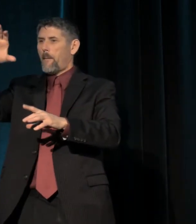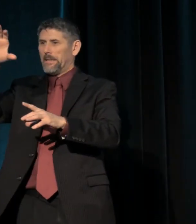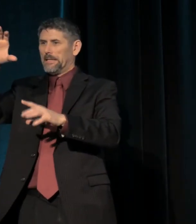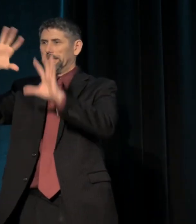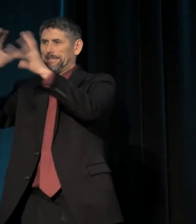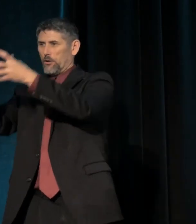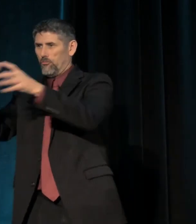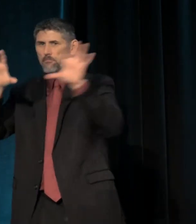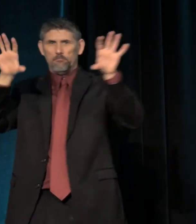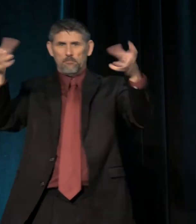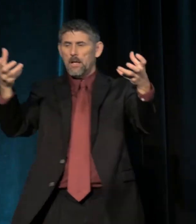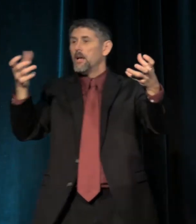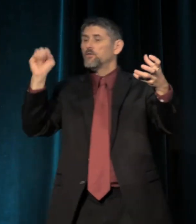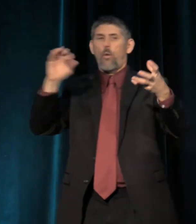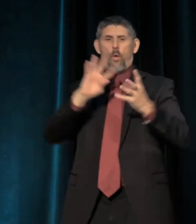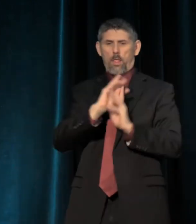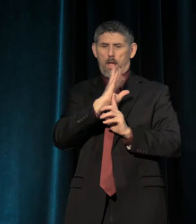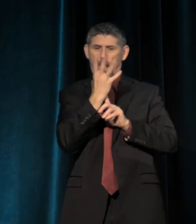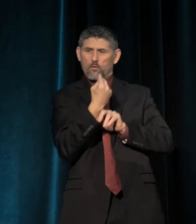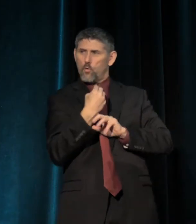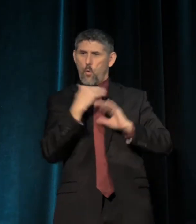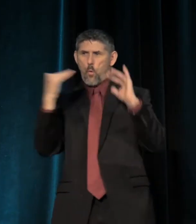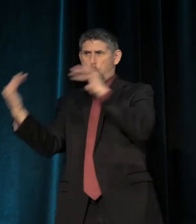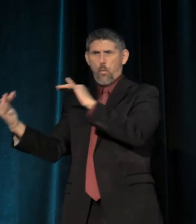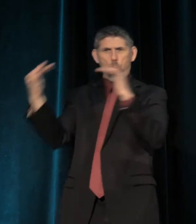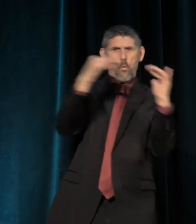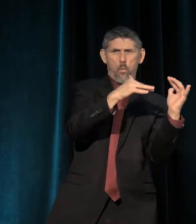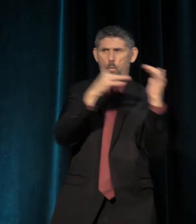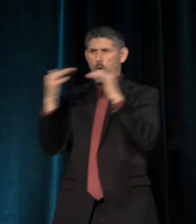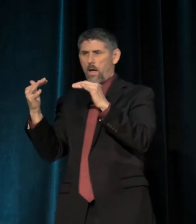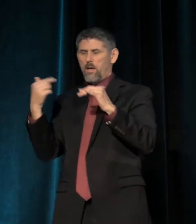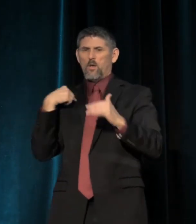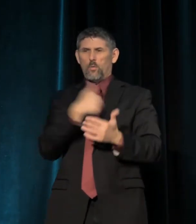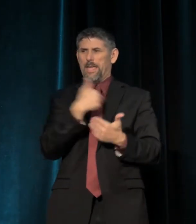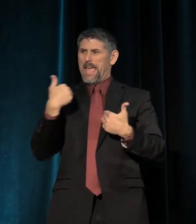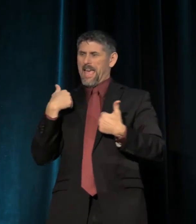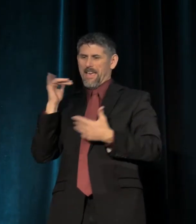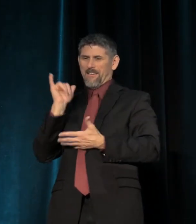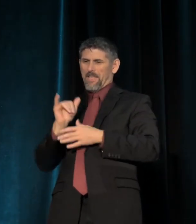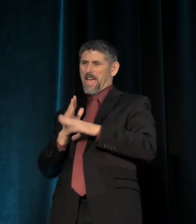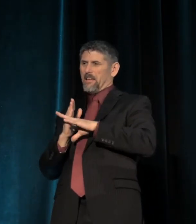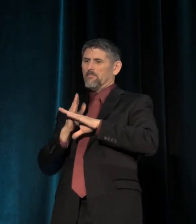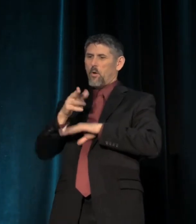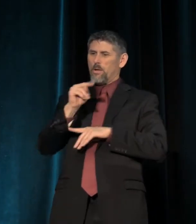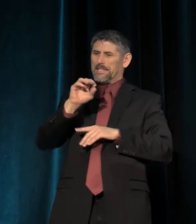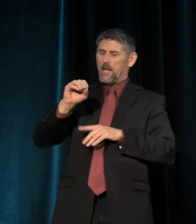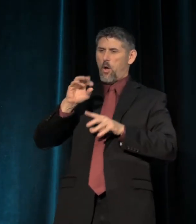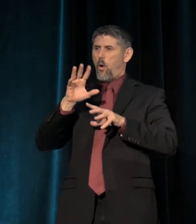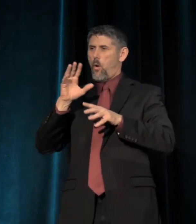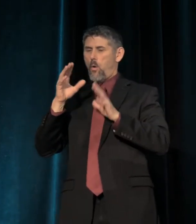And so what the culture wars have left us with is this neoliberal doctrine that says, "If it's not good enough to make money,